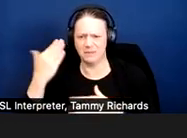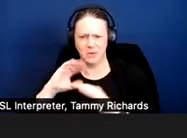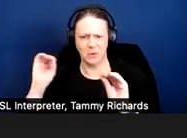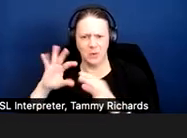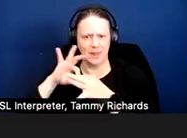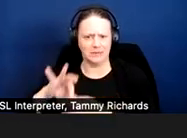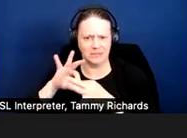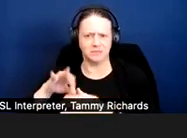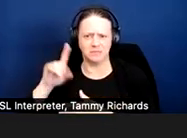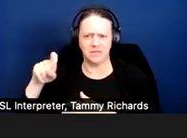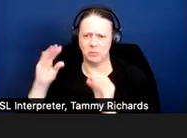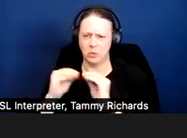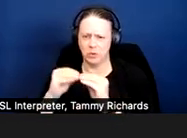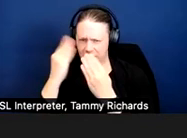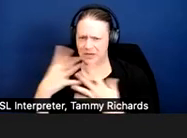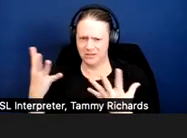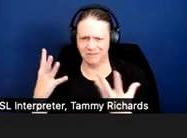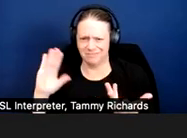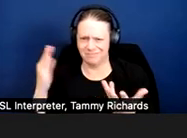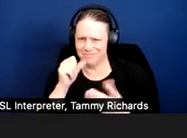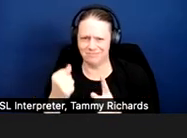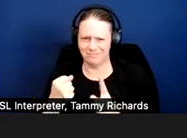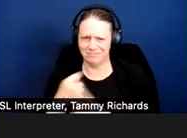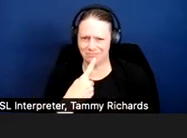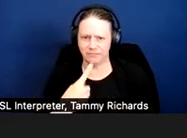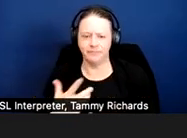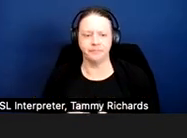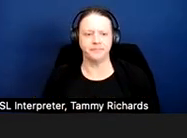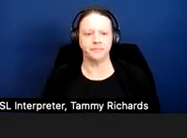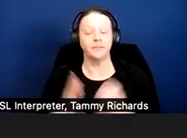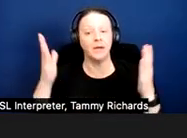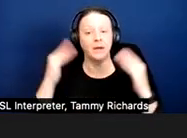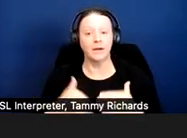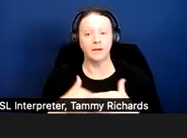would be required. Next slide.